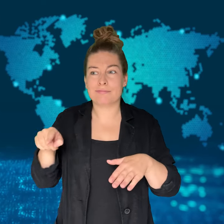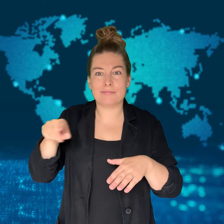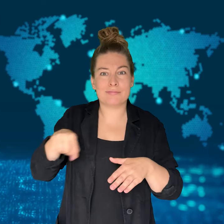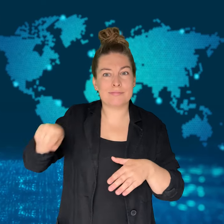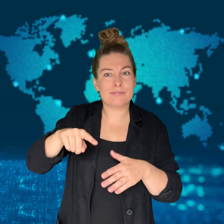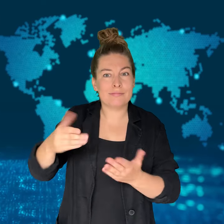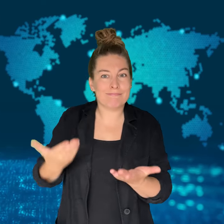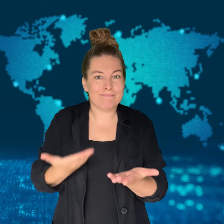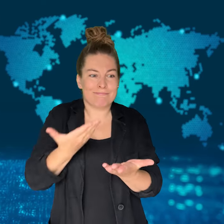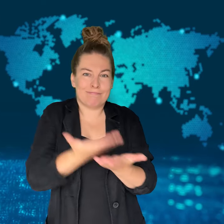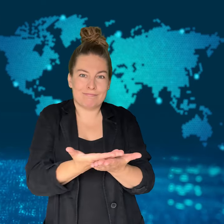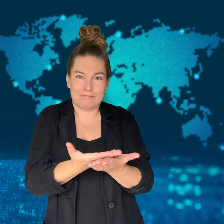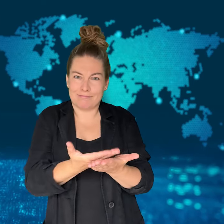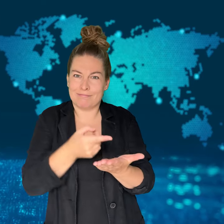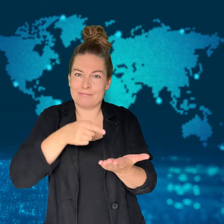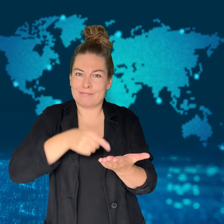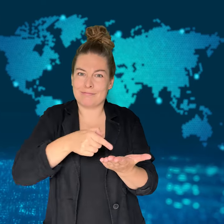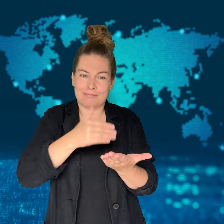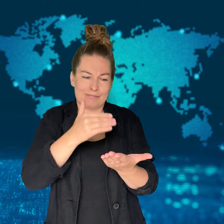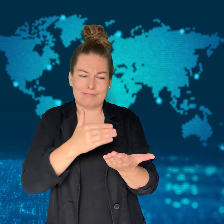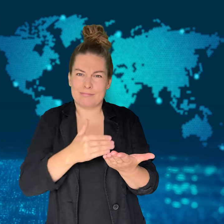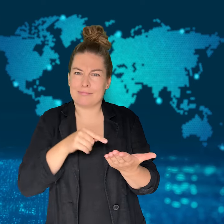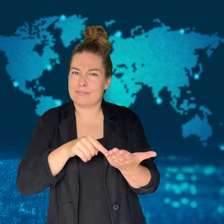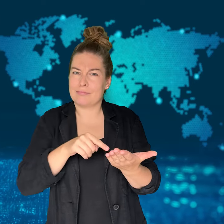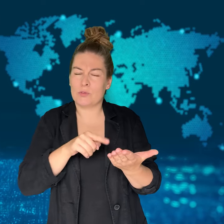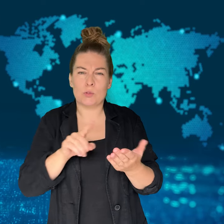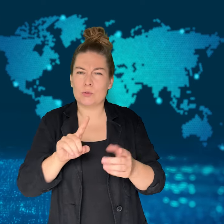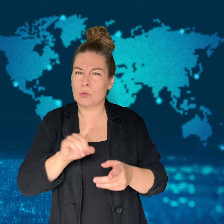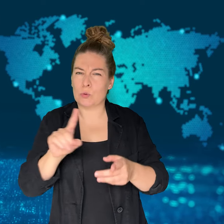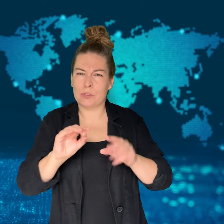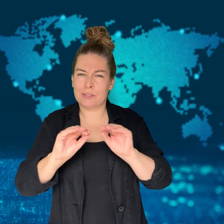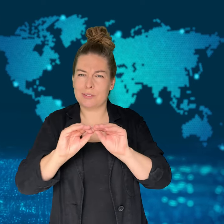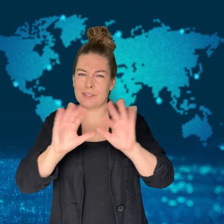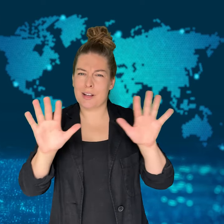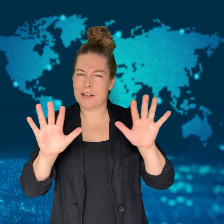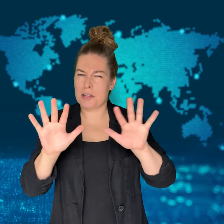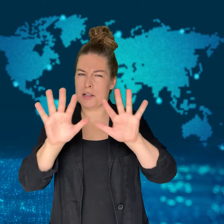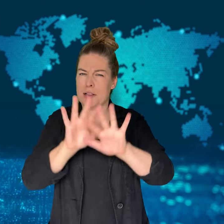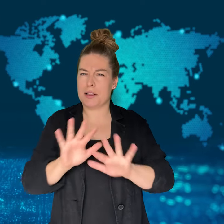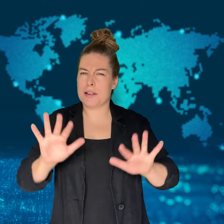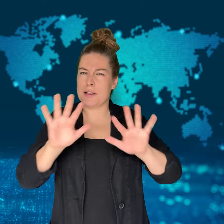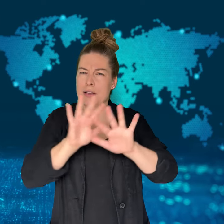an agreement that could end the war in Gaza.